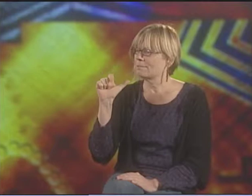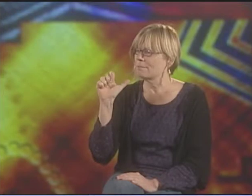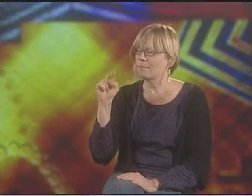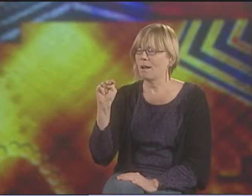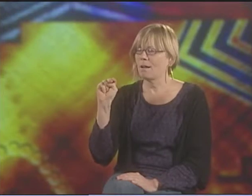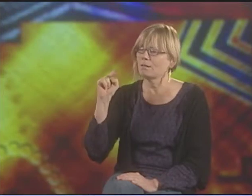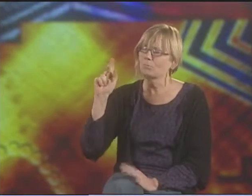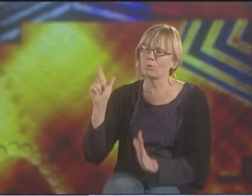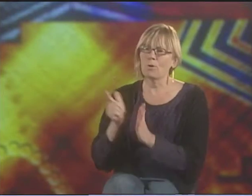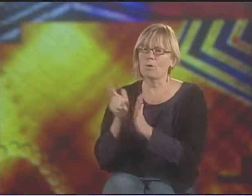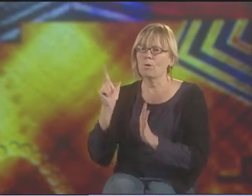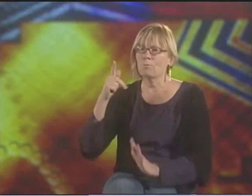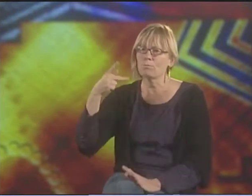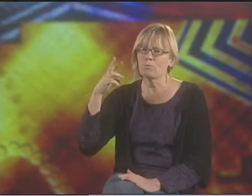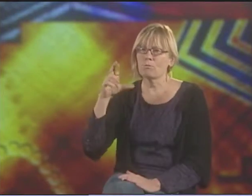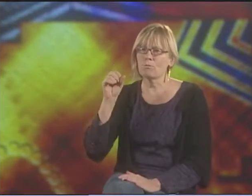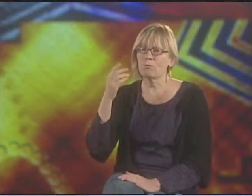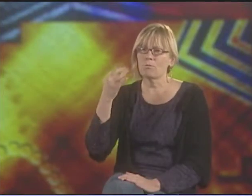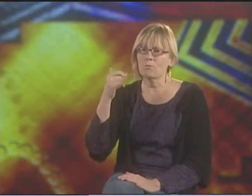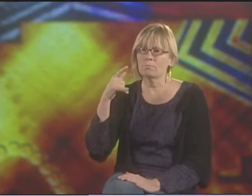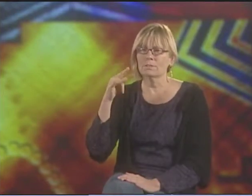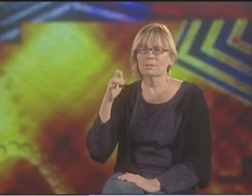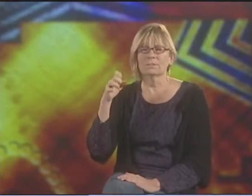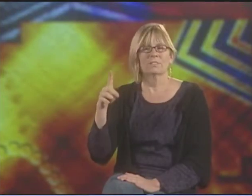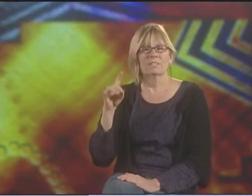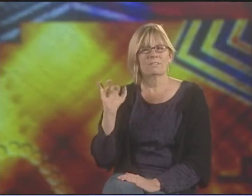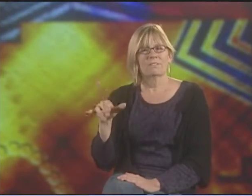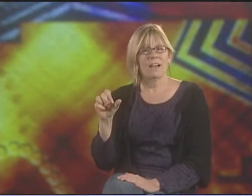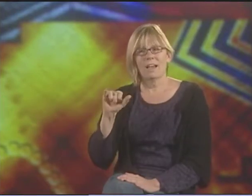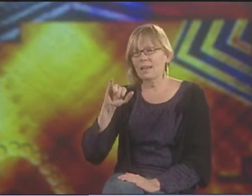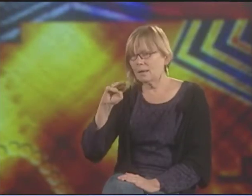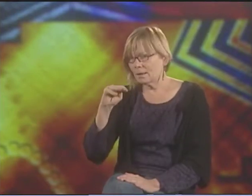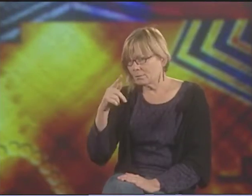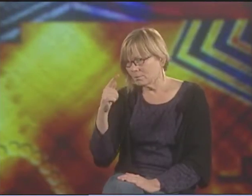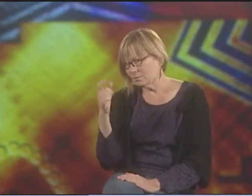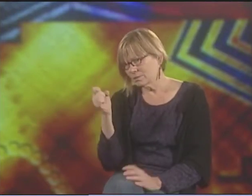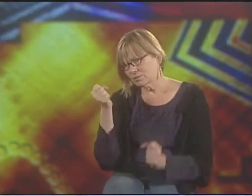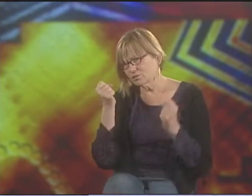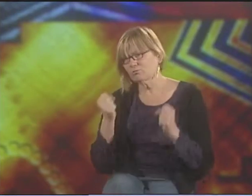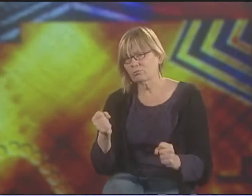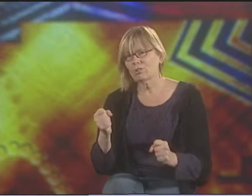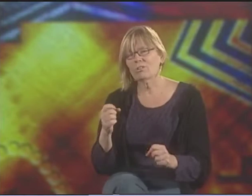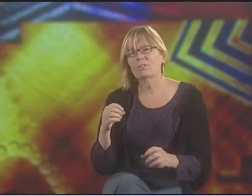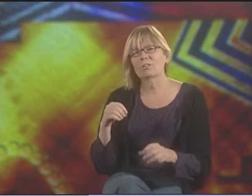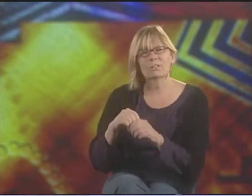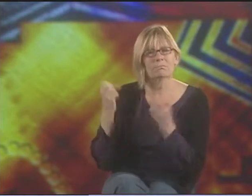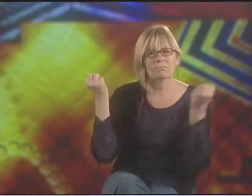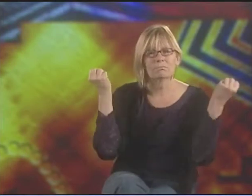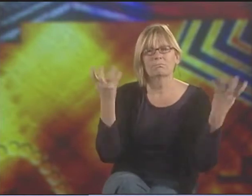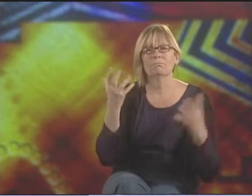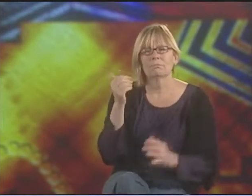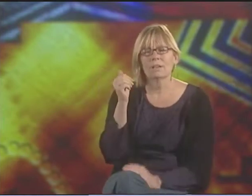BETTY G. MILLER IN "AMESLAN PROHIBITED" ALSO HAS THAT IMAGE. SO IT COMES UP QUITE OFTEN.